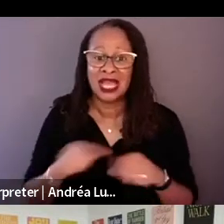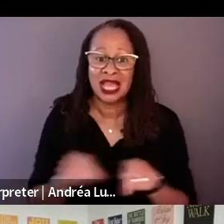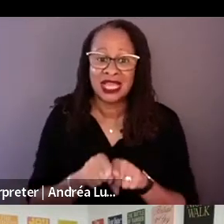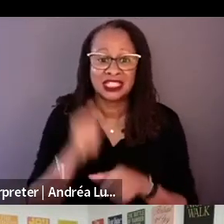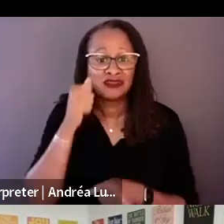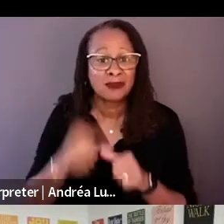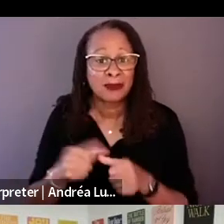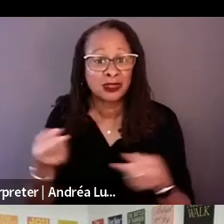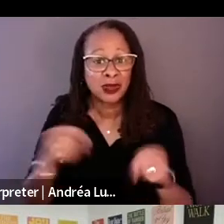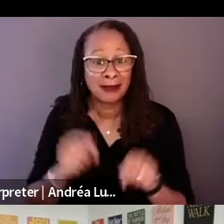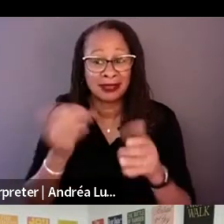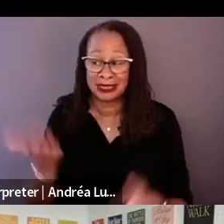Richard. --